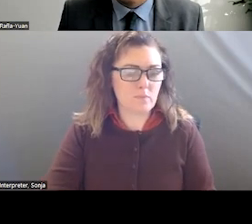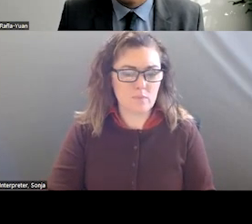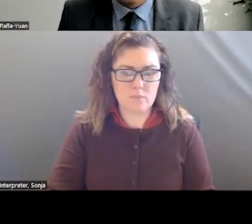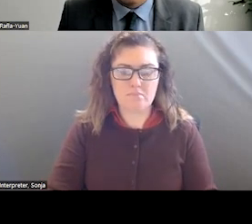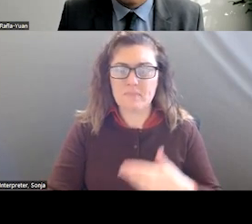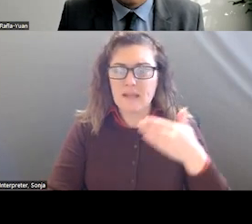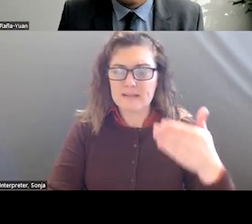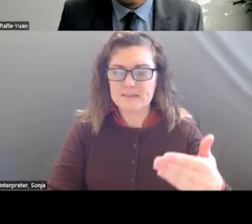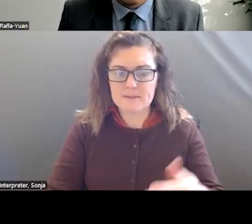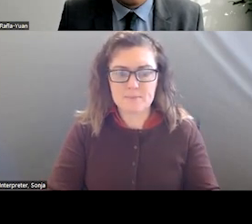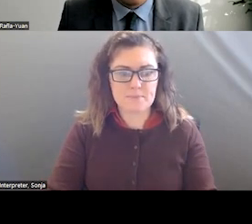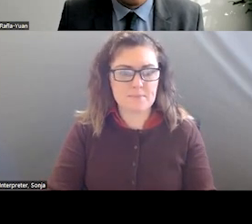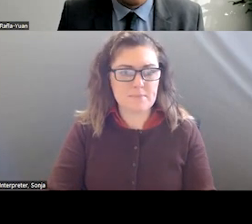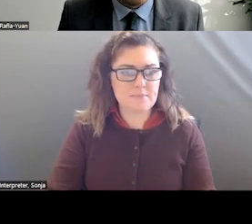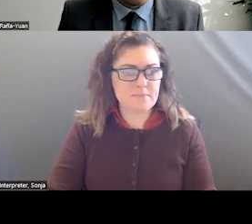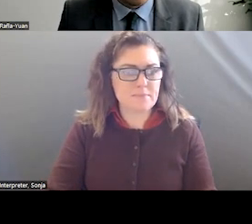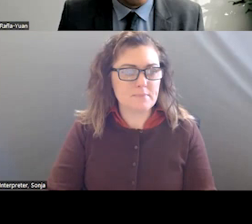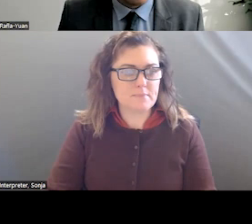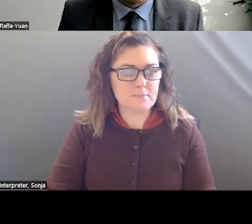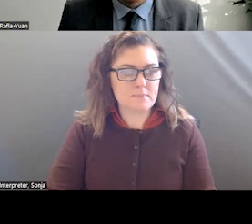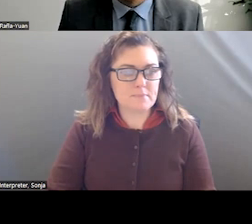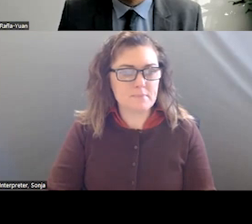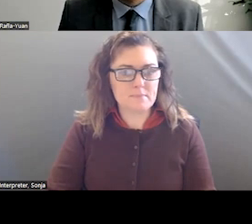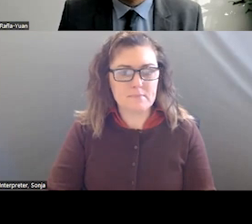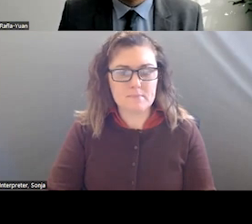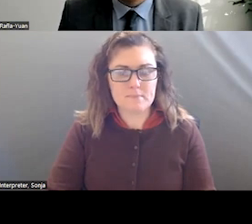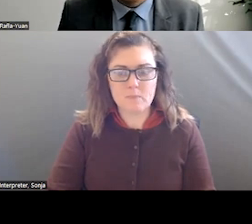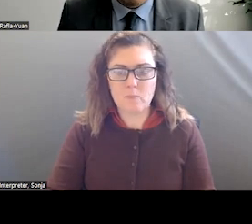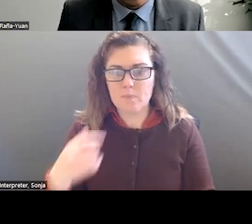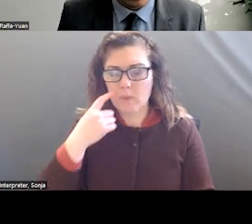BIG PART OF IT. THE EMERGENCY MEDICAL